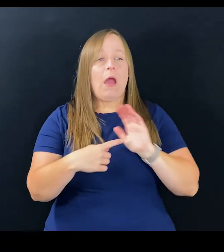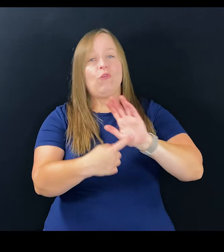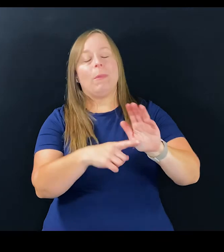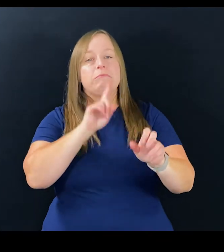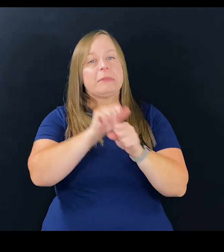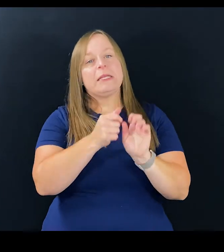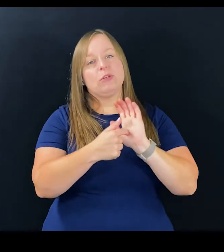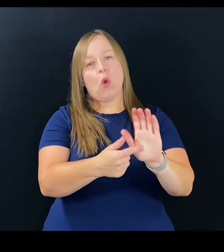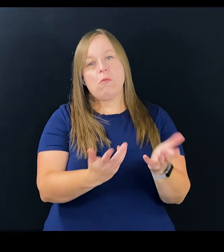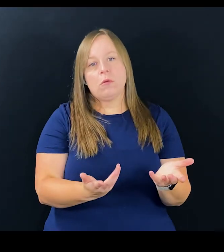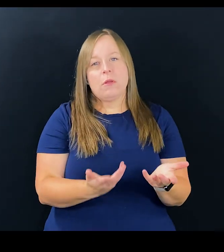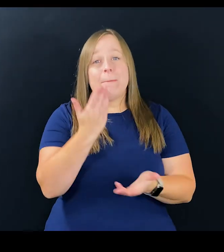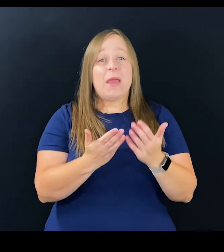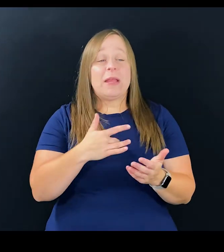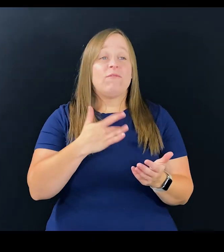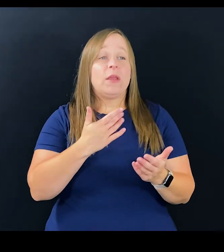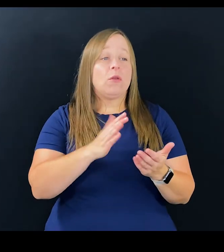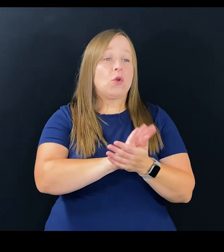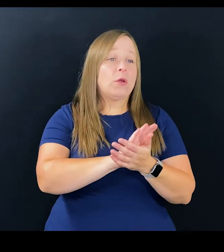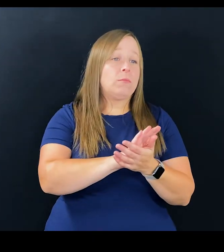you don't want, but they have to be there and maybe